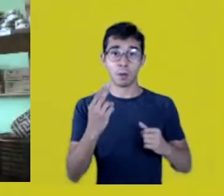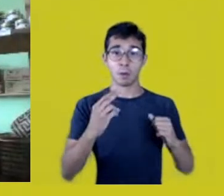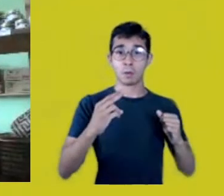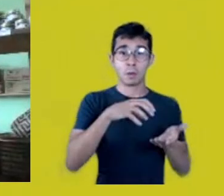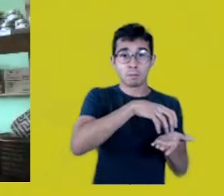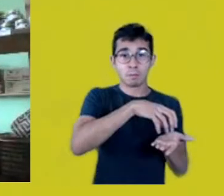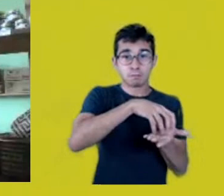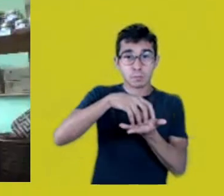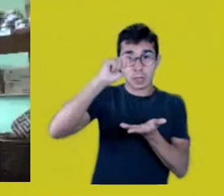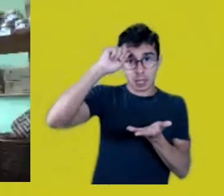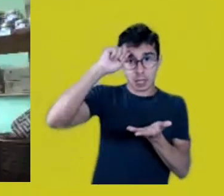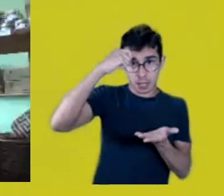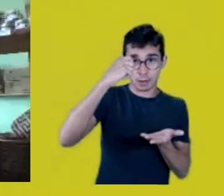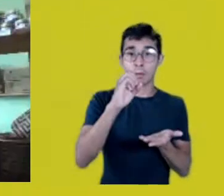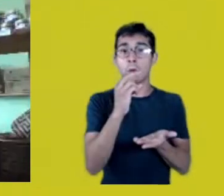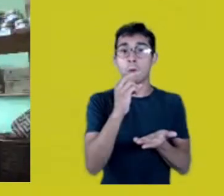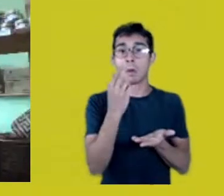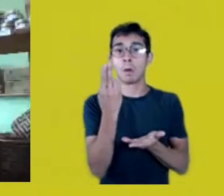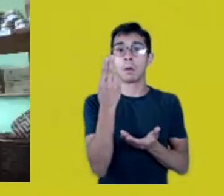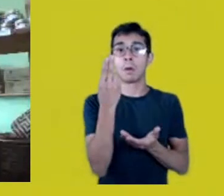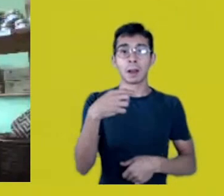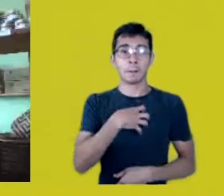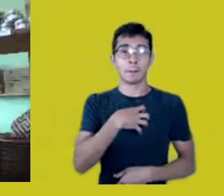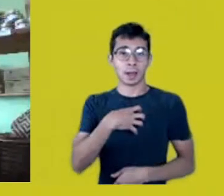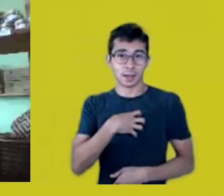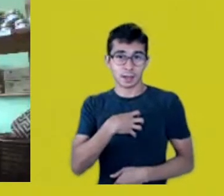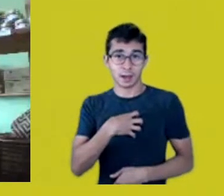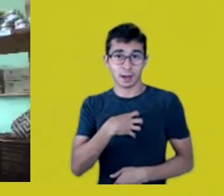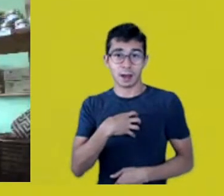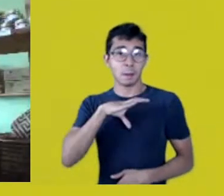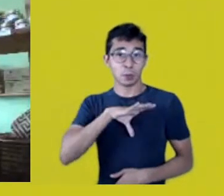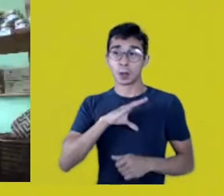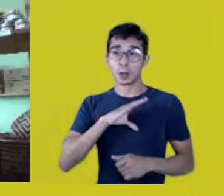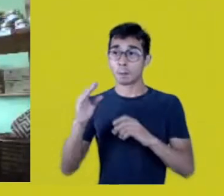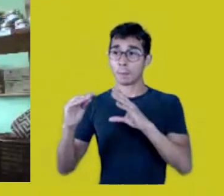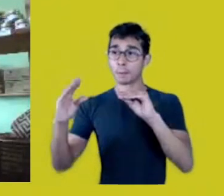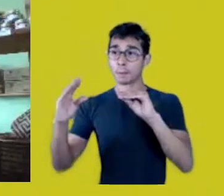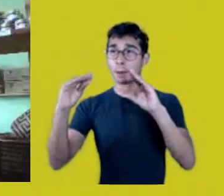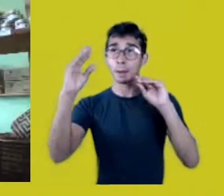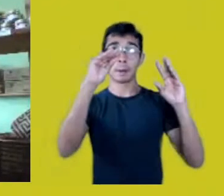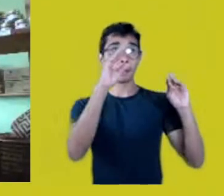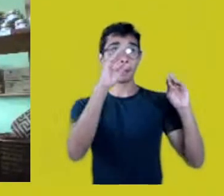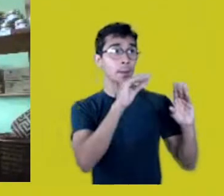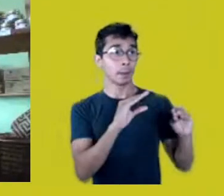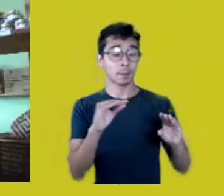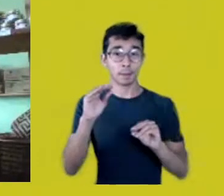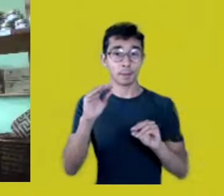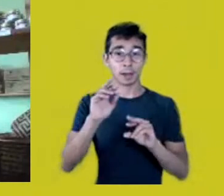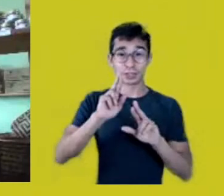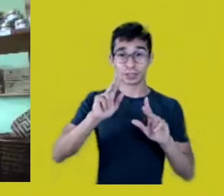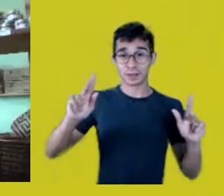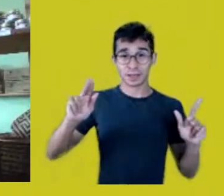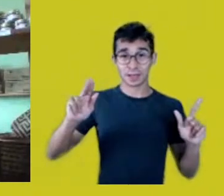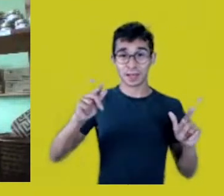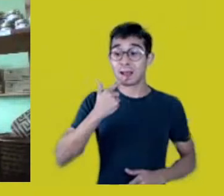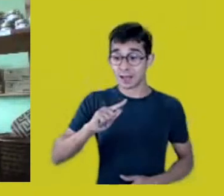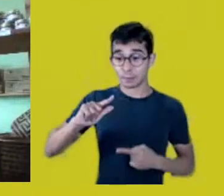or in Bahia’s sertão, for instance. Portuguese is a living language and it talks about us